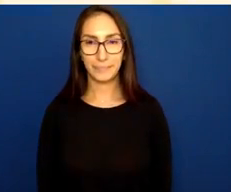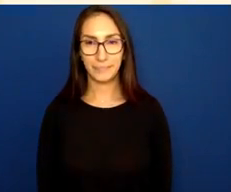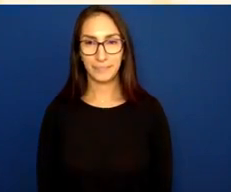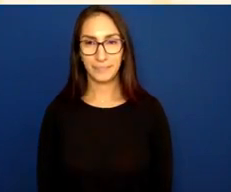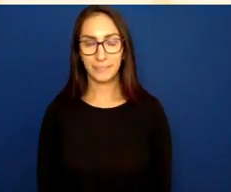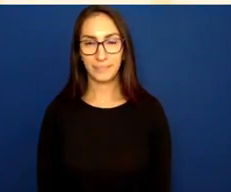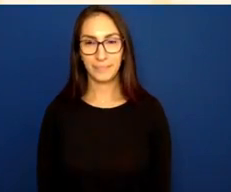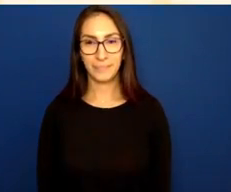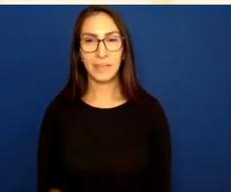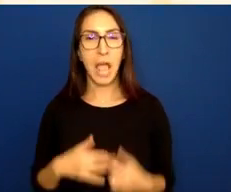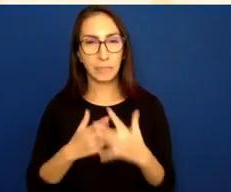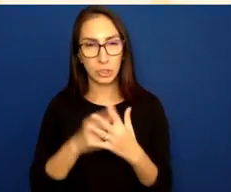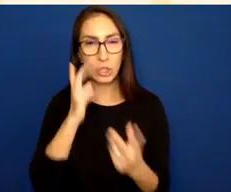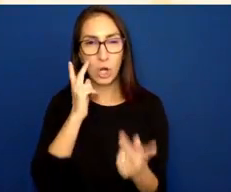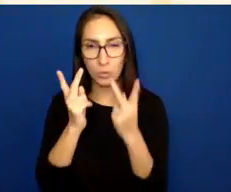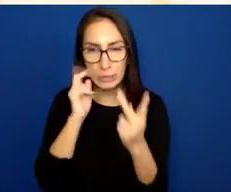I'm starting to see reactions floating up.